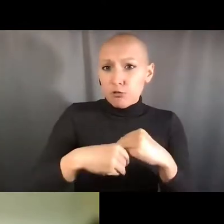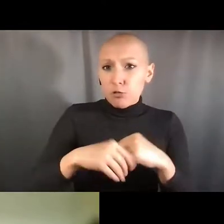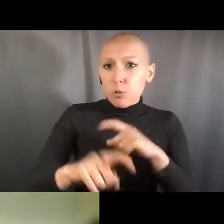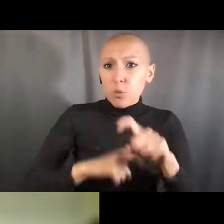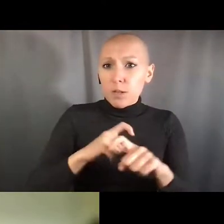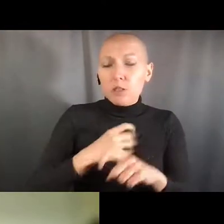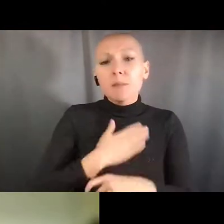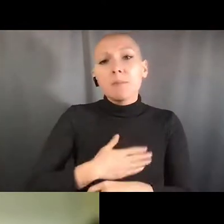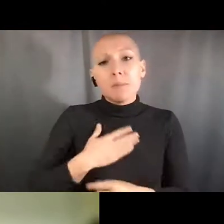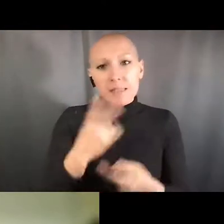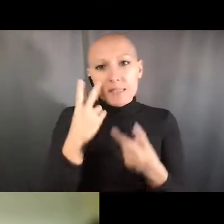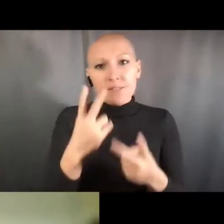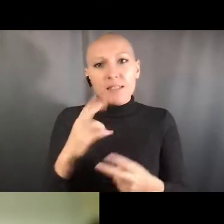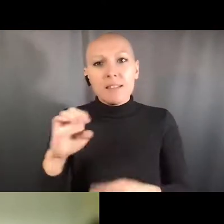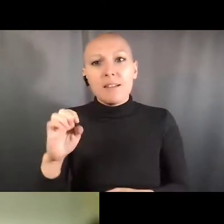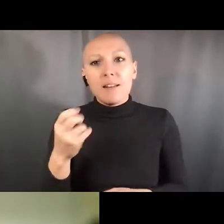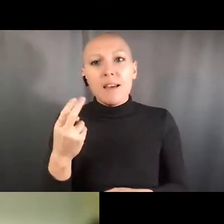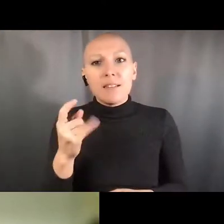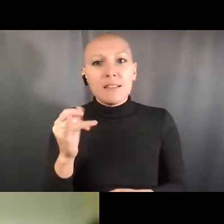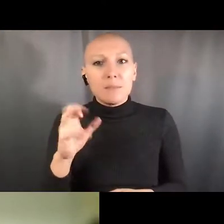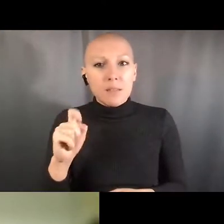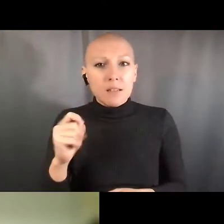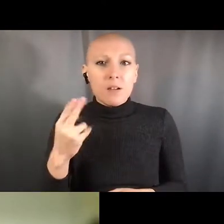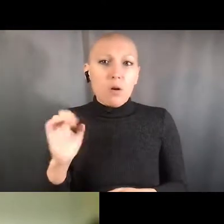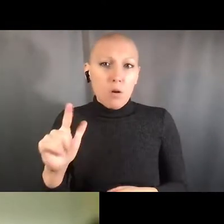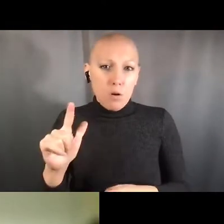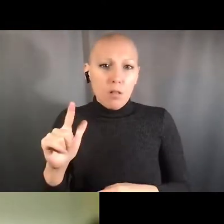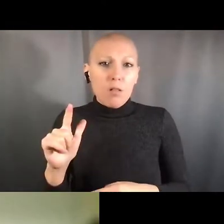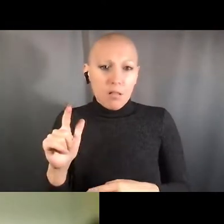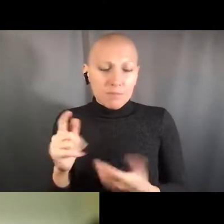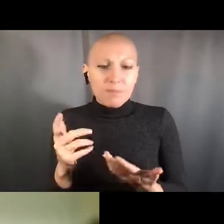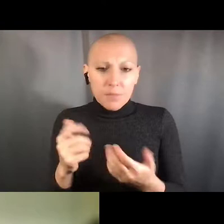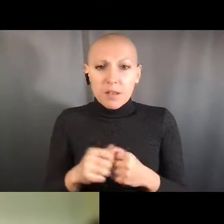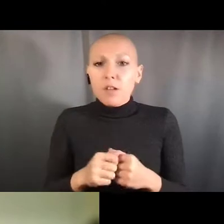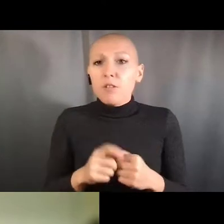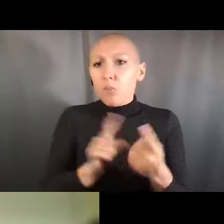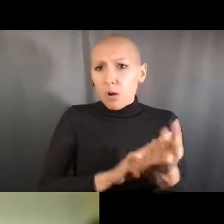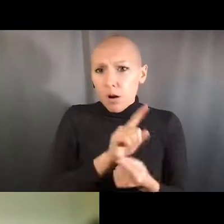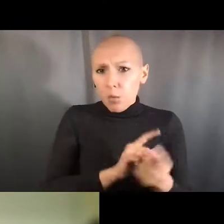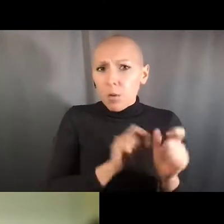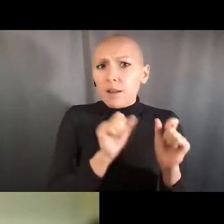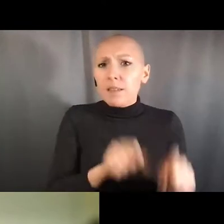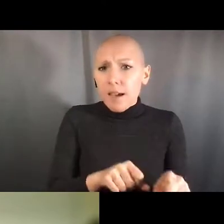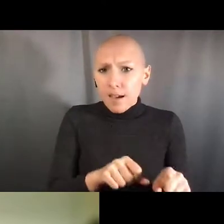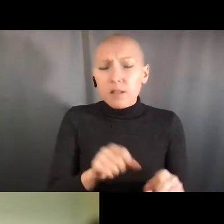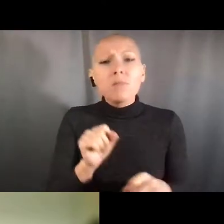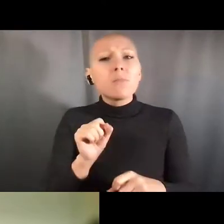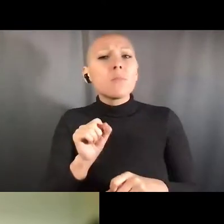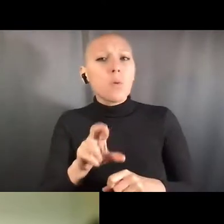our own safety protocols for field research workers in south Asian urban environments. Perhaps there's a market